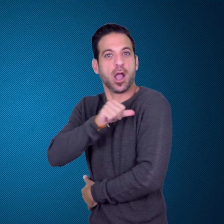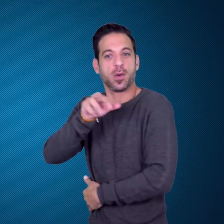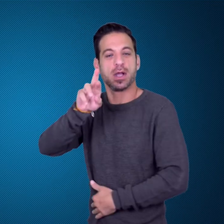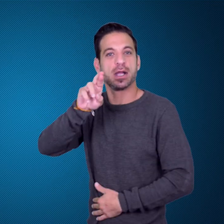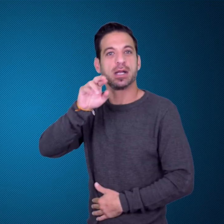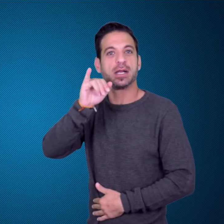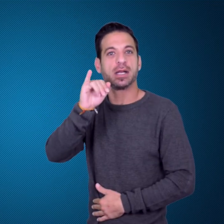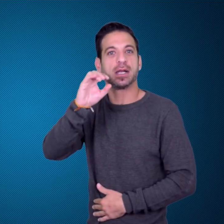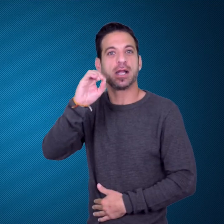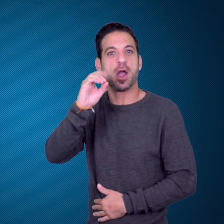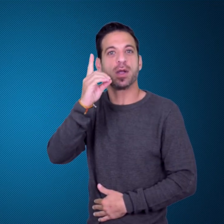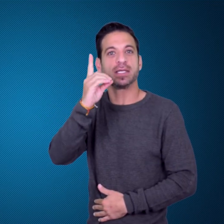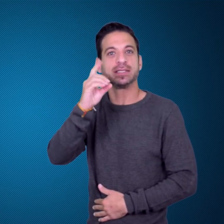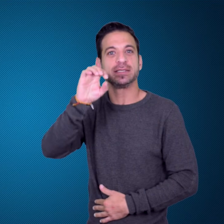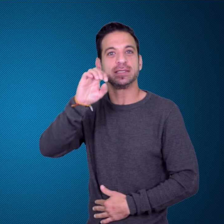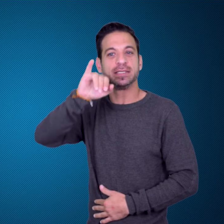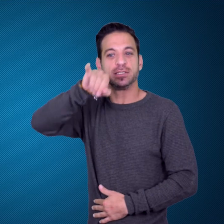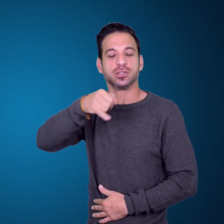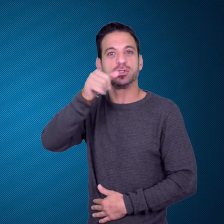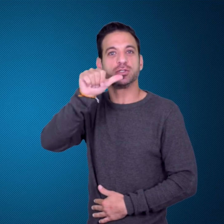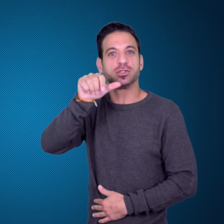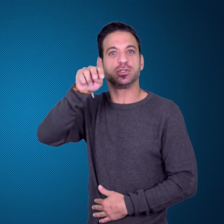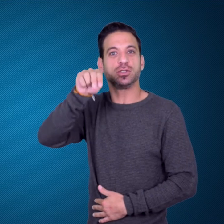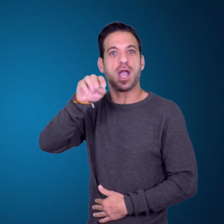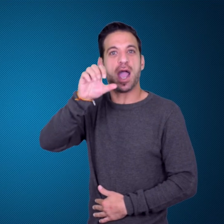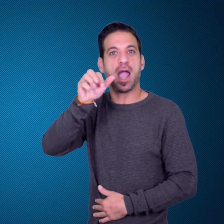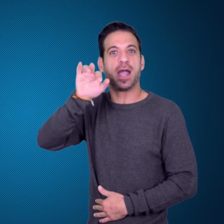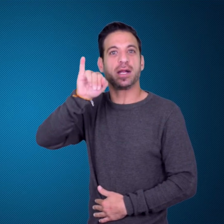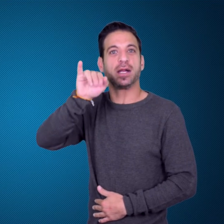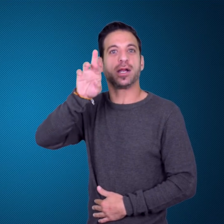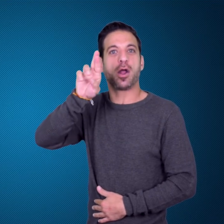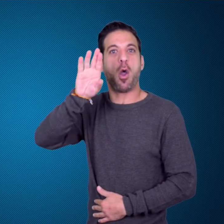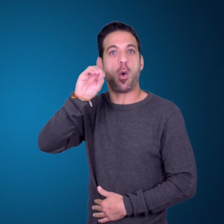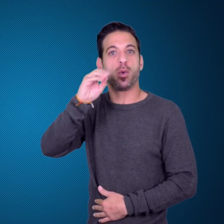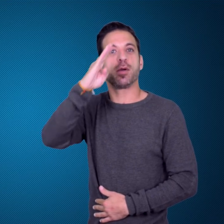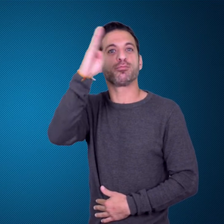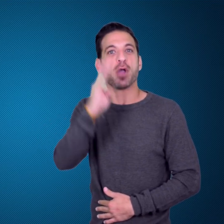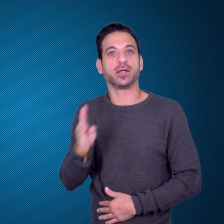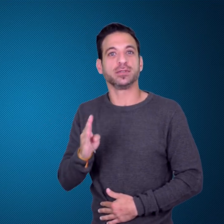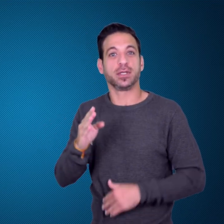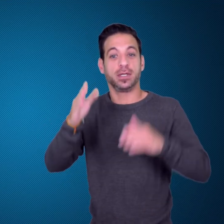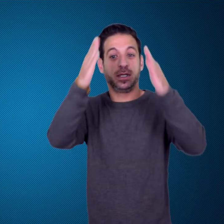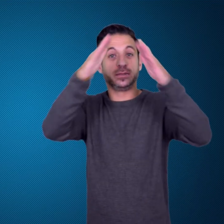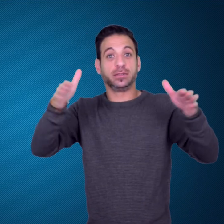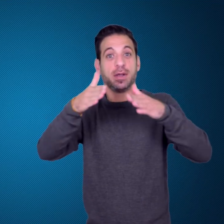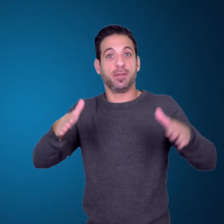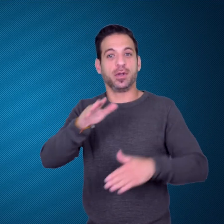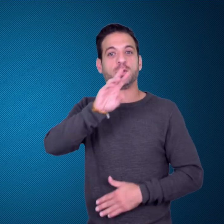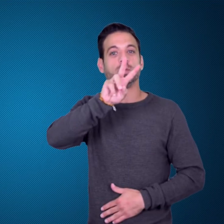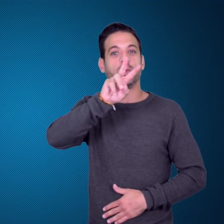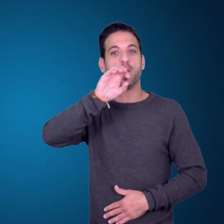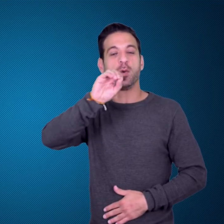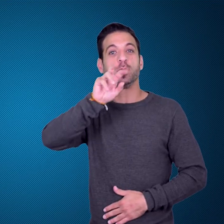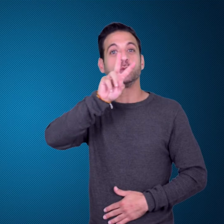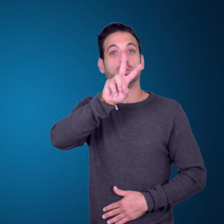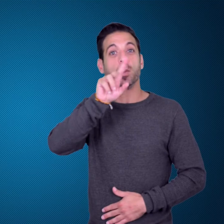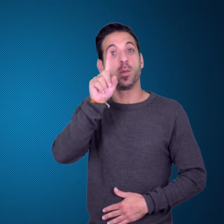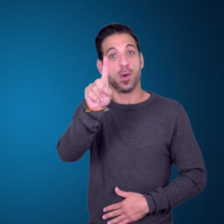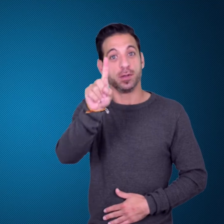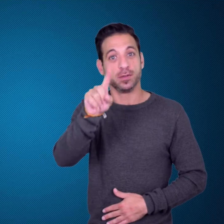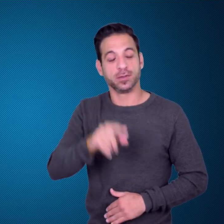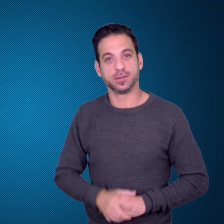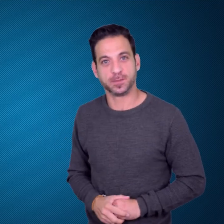Summer Games in Rio de Janeiro, Brazil in December 2021.